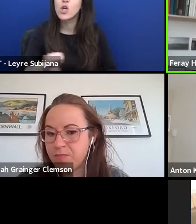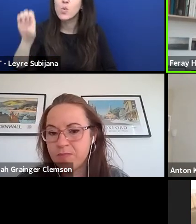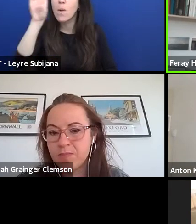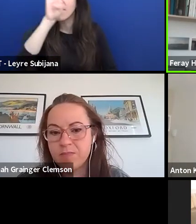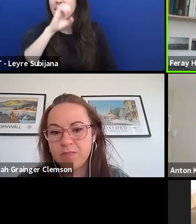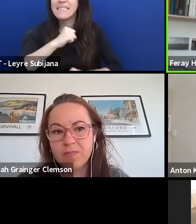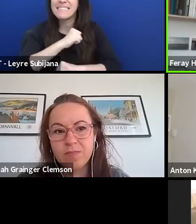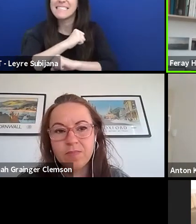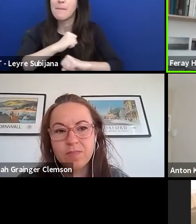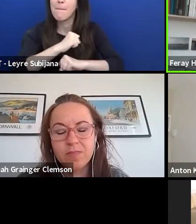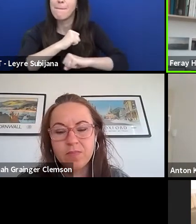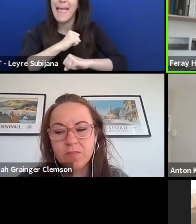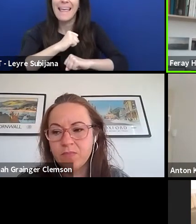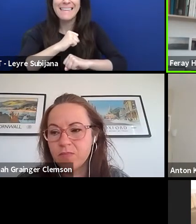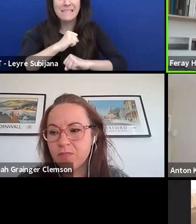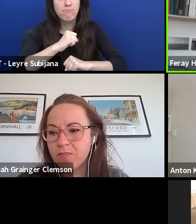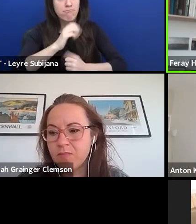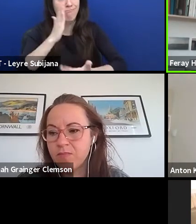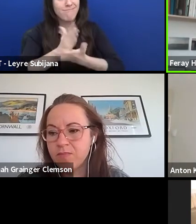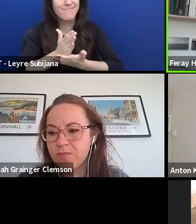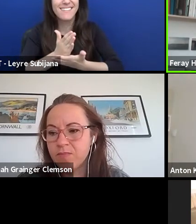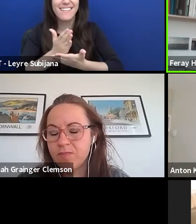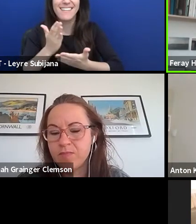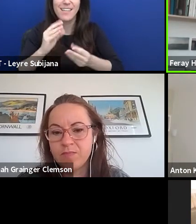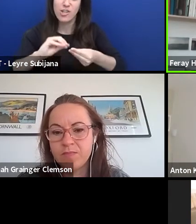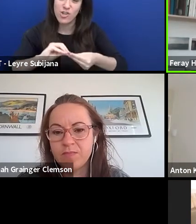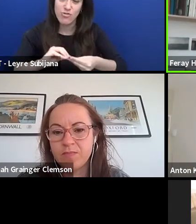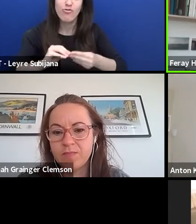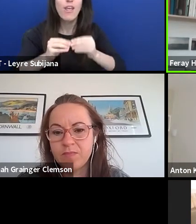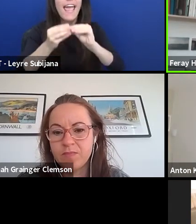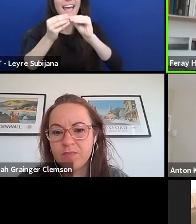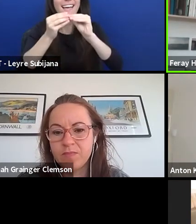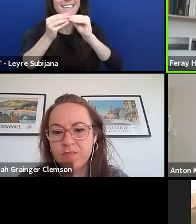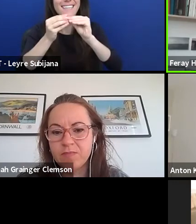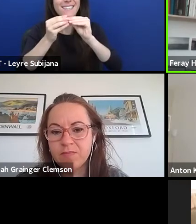and will be created by all our audiences